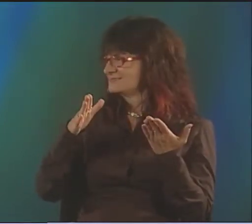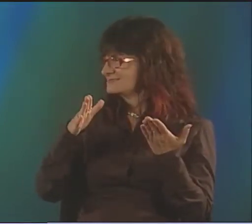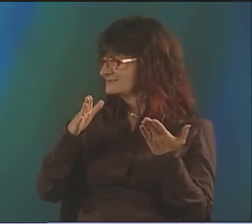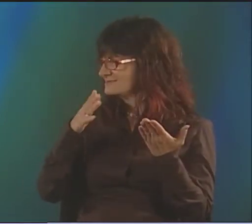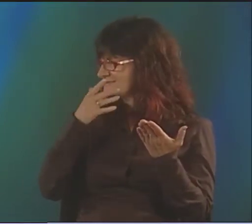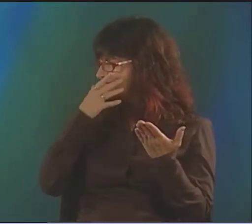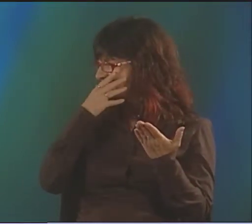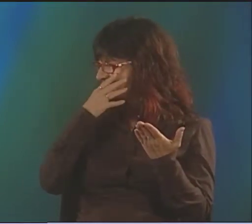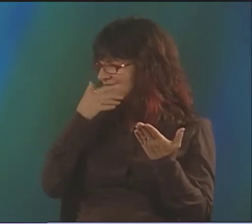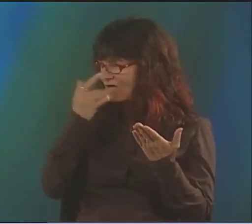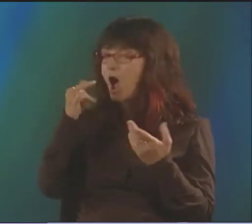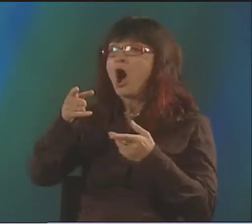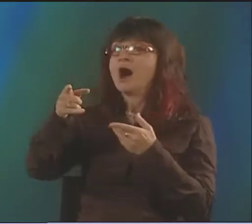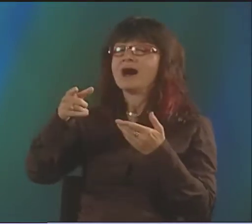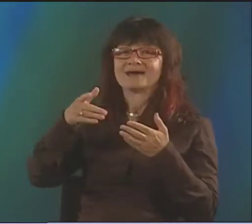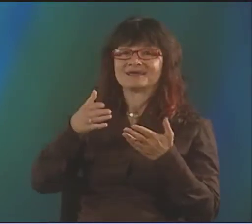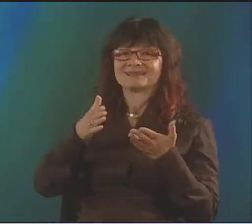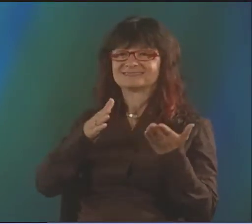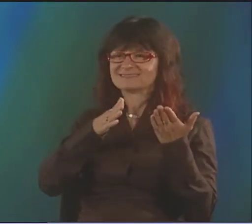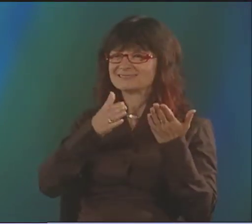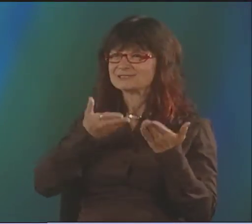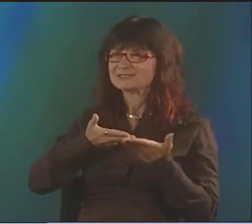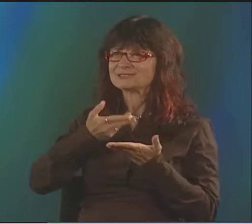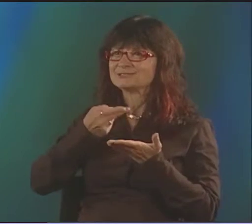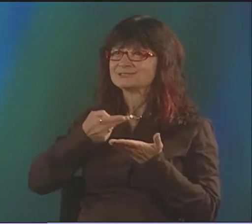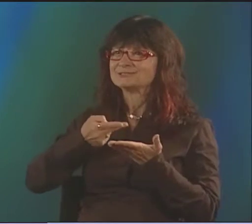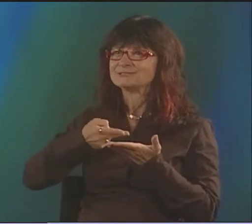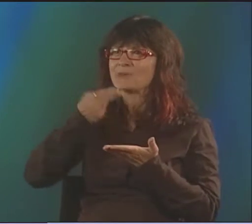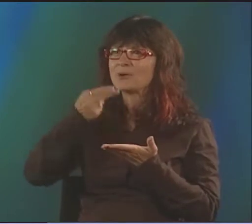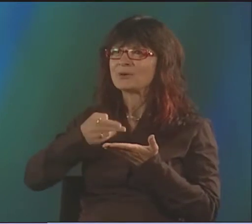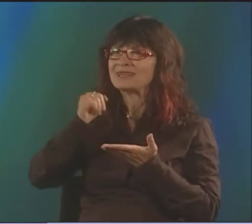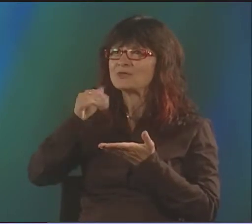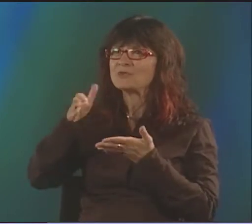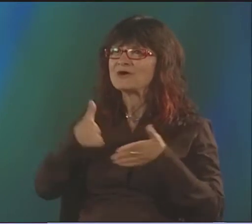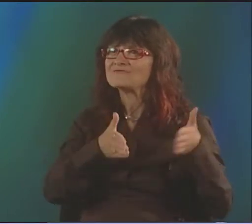SUPPOSE OF HAIKU AND-- OH, WHAT WAS THE OTHER ONE?